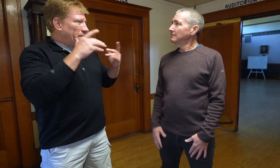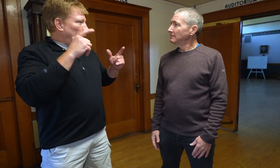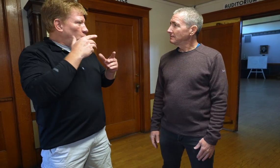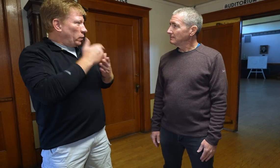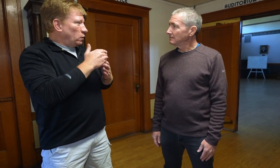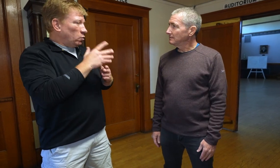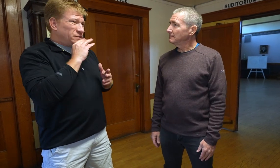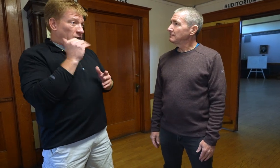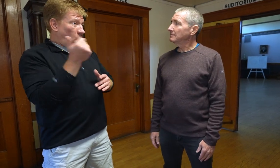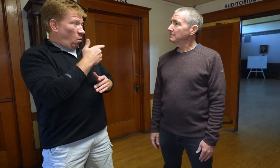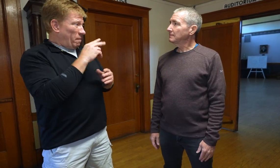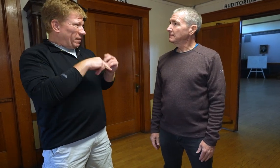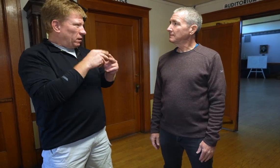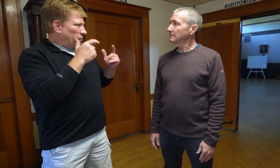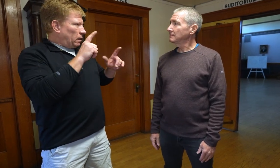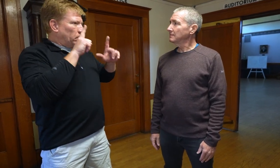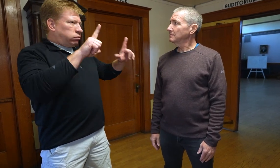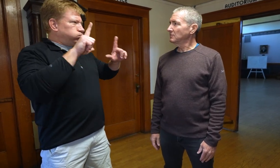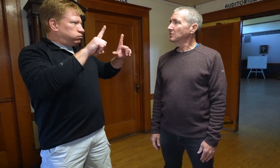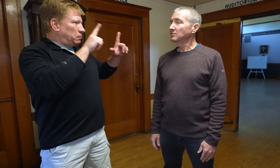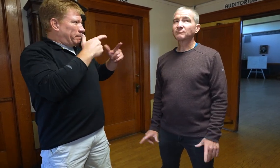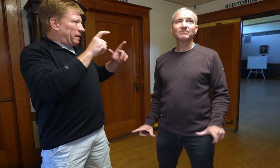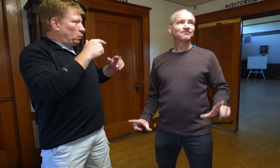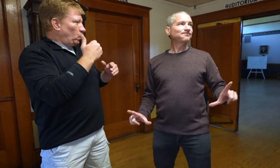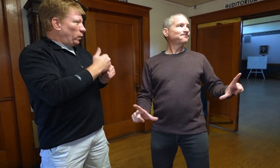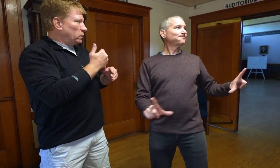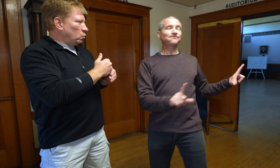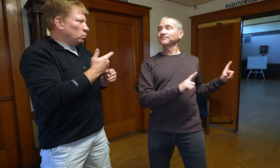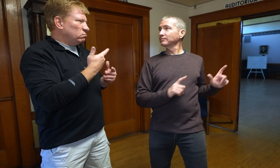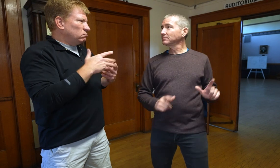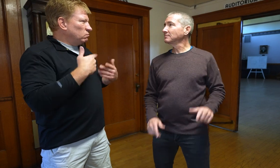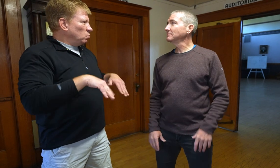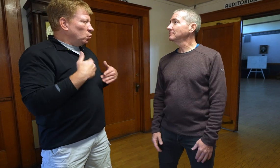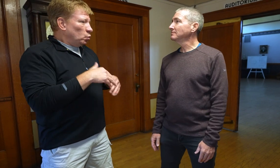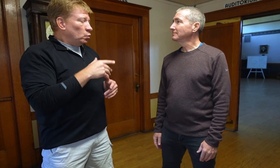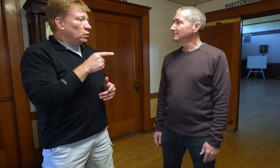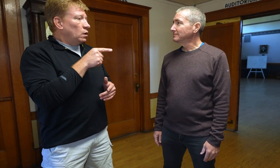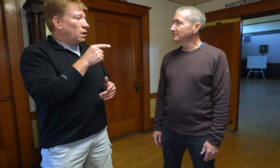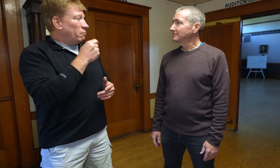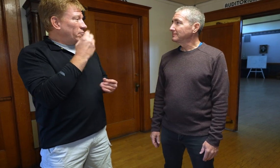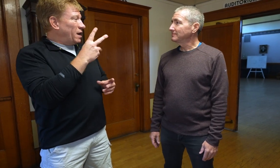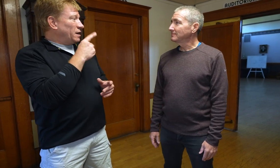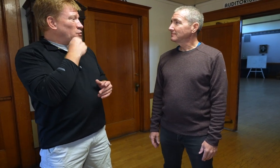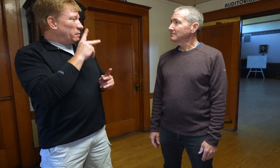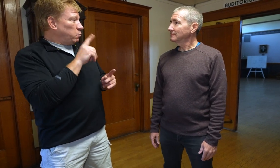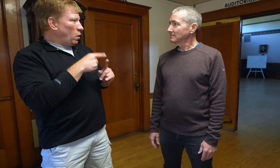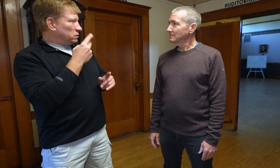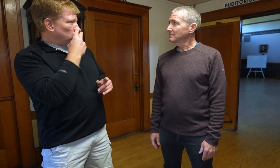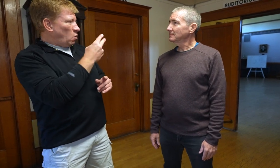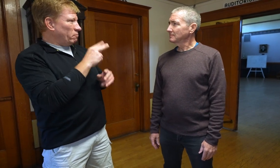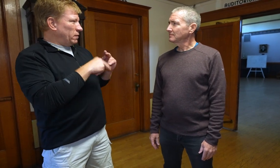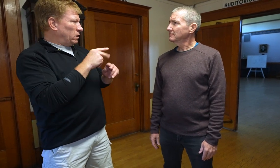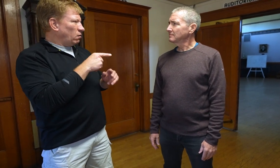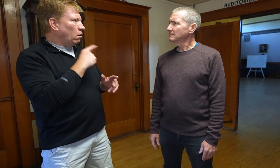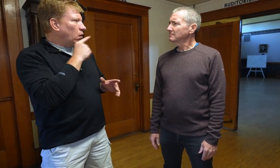Big windows were needed. You can see all throughout the building, there are big windows everywhere. Many hearing people saw this building and thought